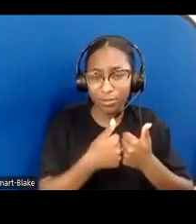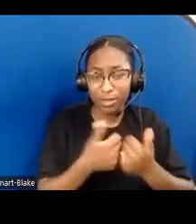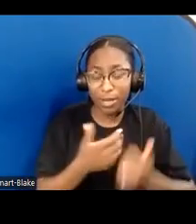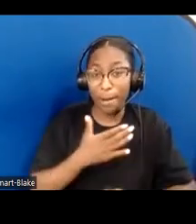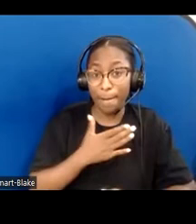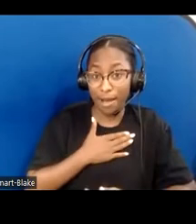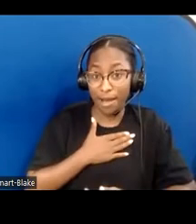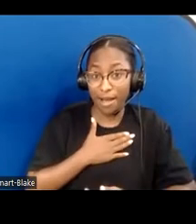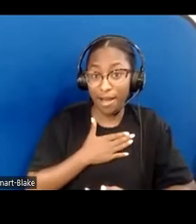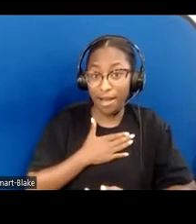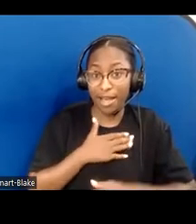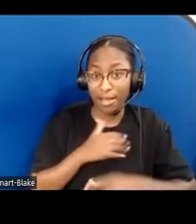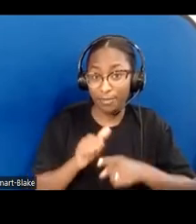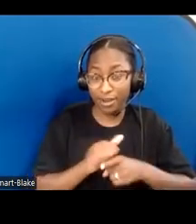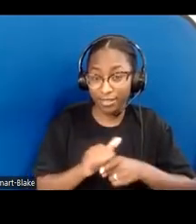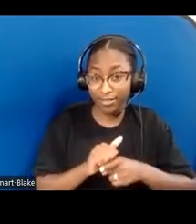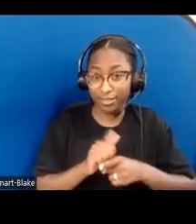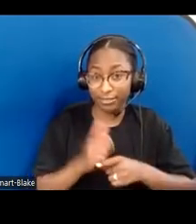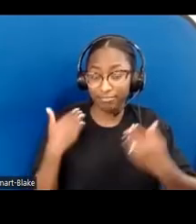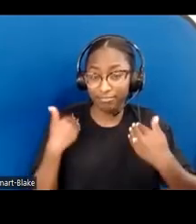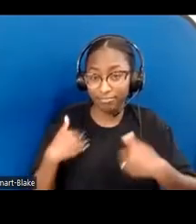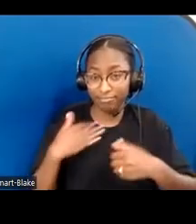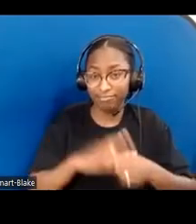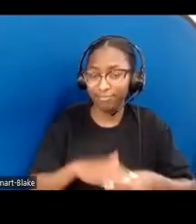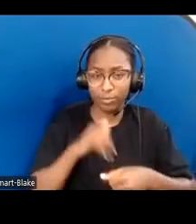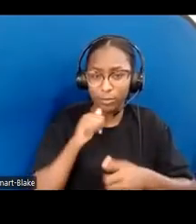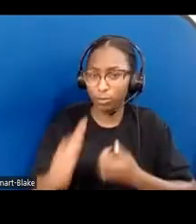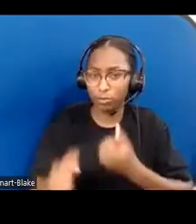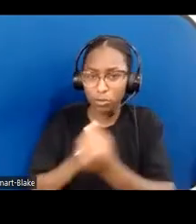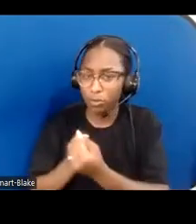Instead, my beatitudinal goal is to listen, value,